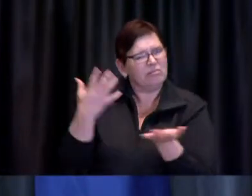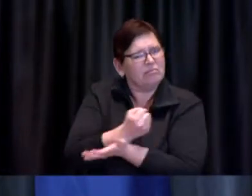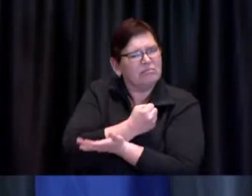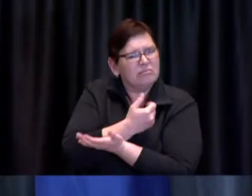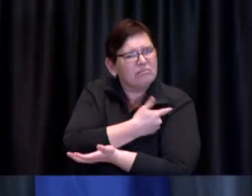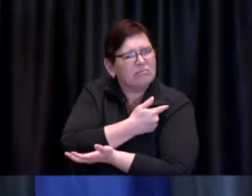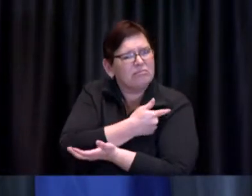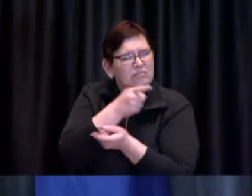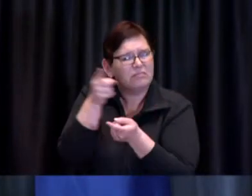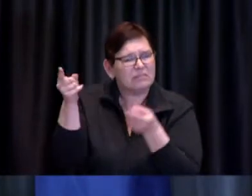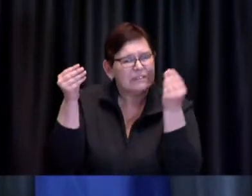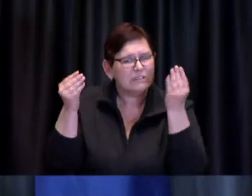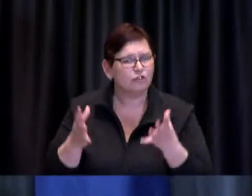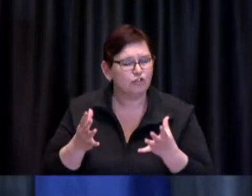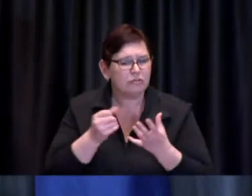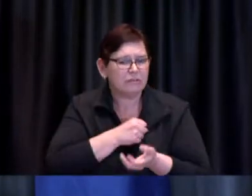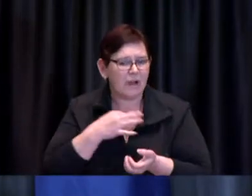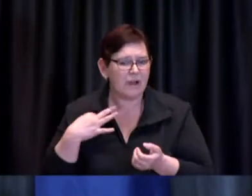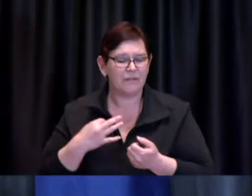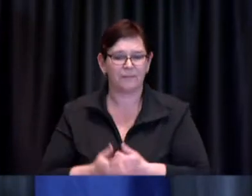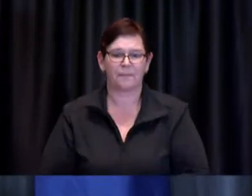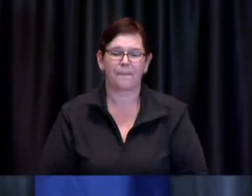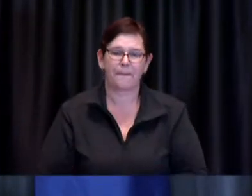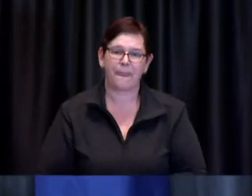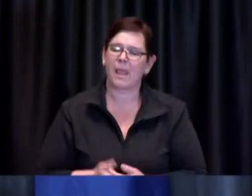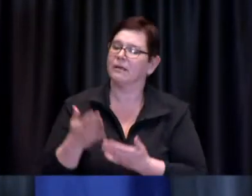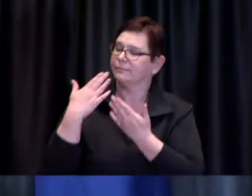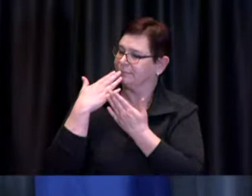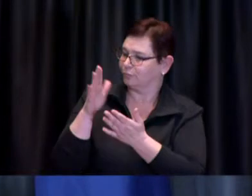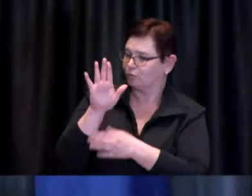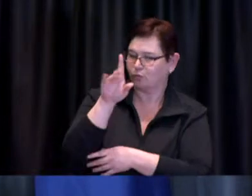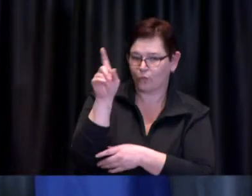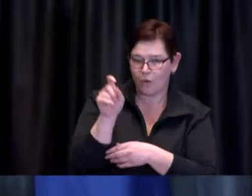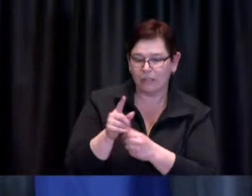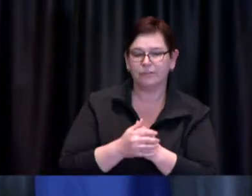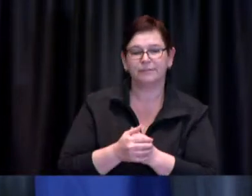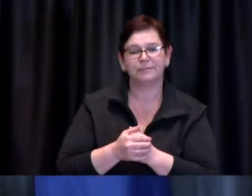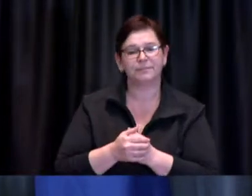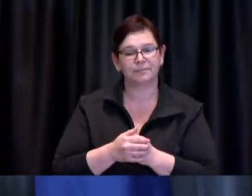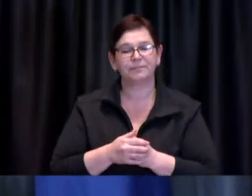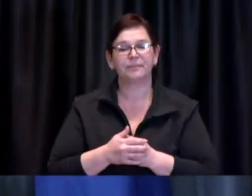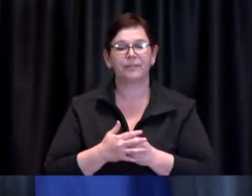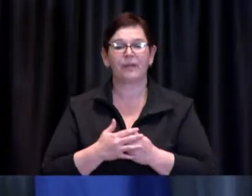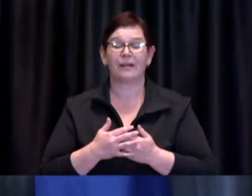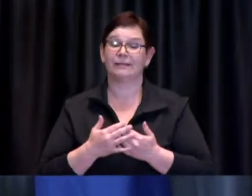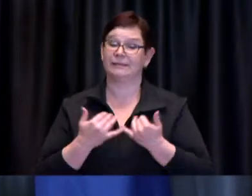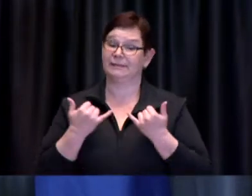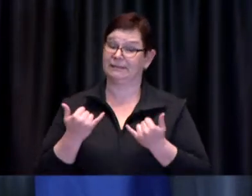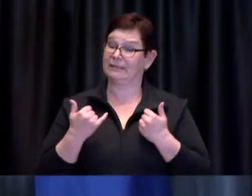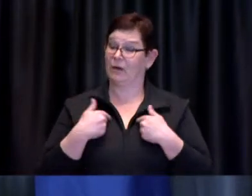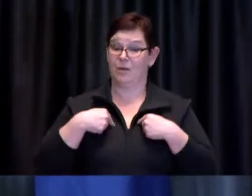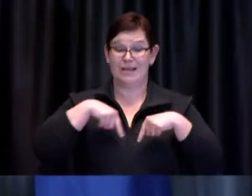Dr. de Villa: So thanks John for the question at this point in time uh we are focusing our efforts on the